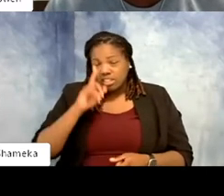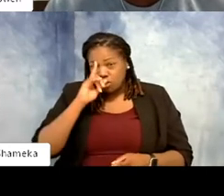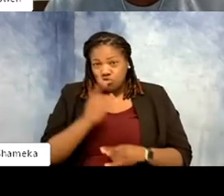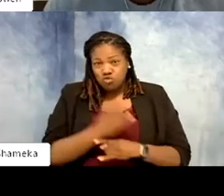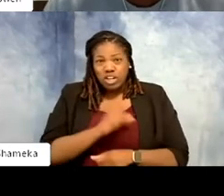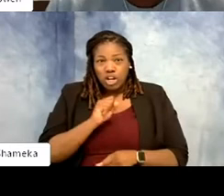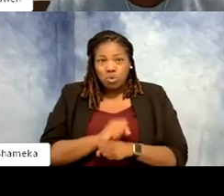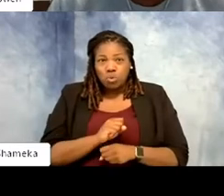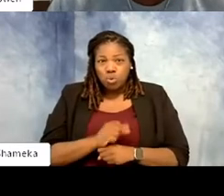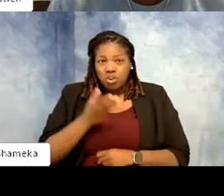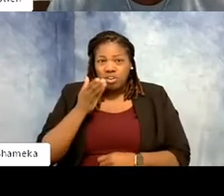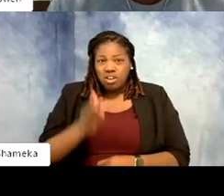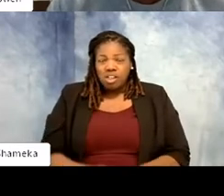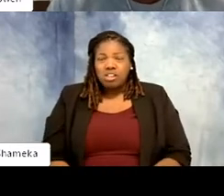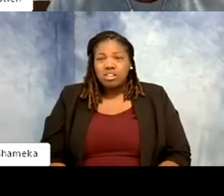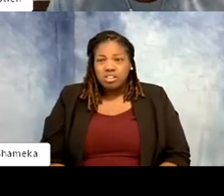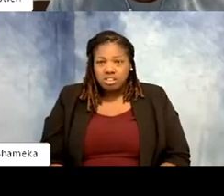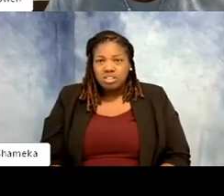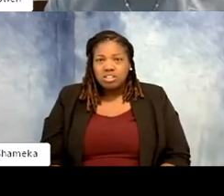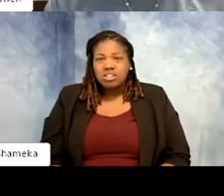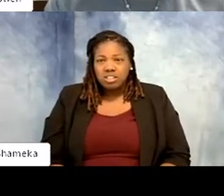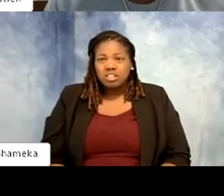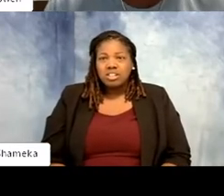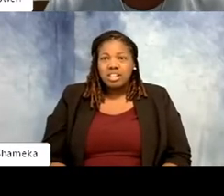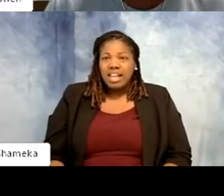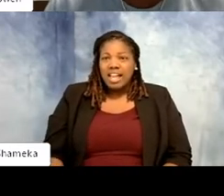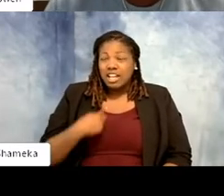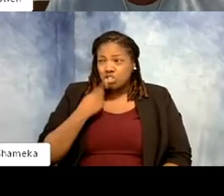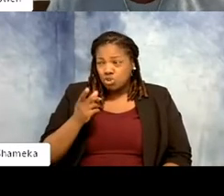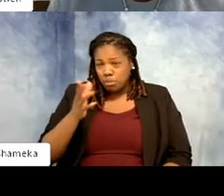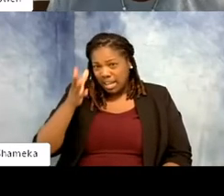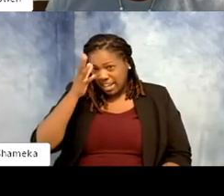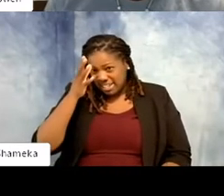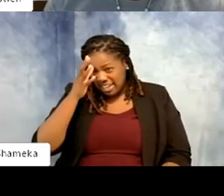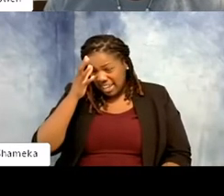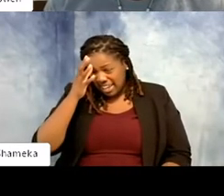you know it's just ironic that I said that to my father and look where I work now.